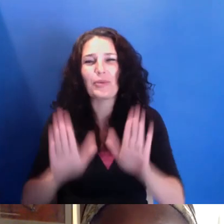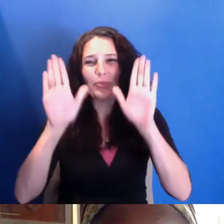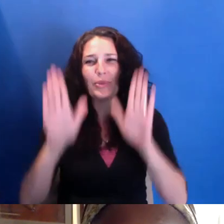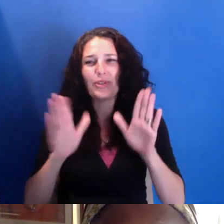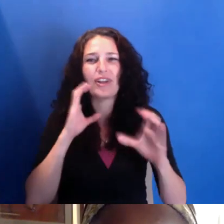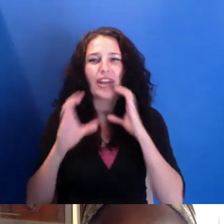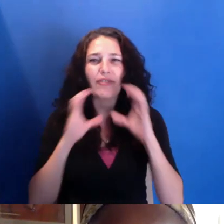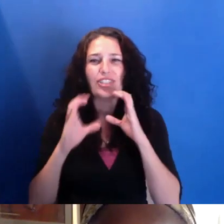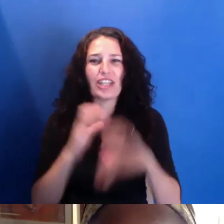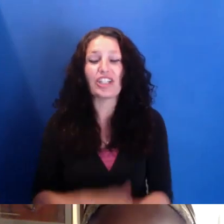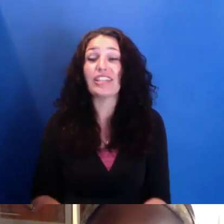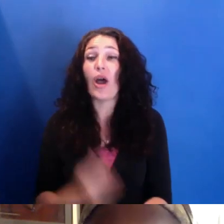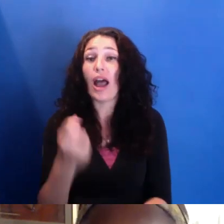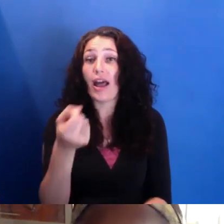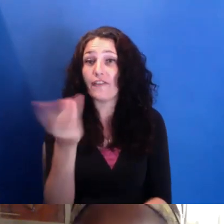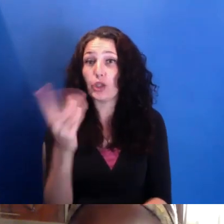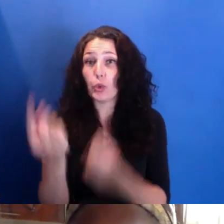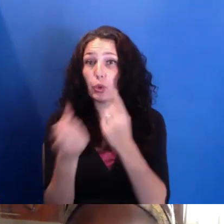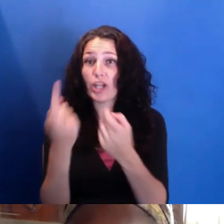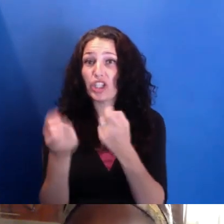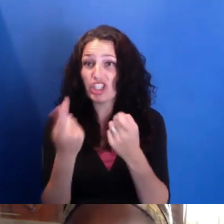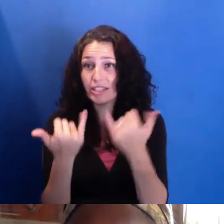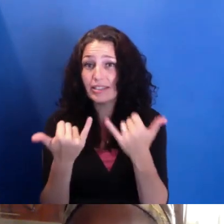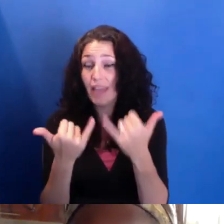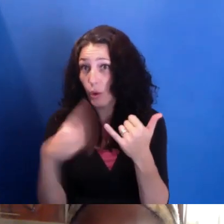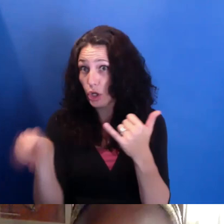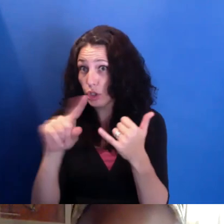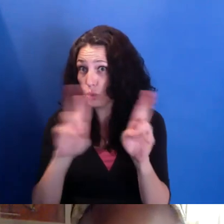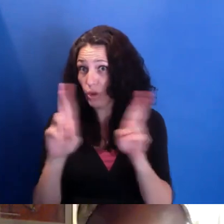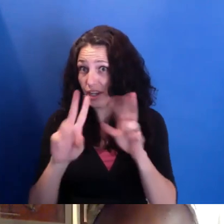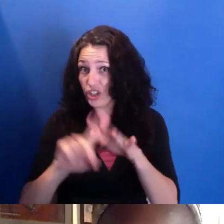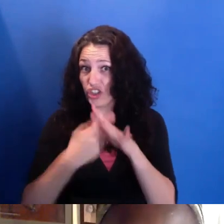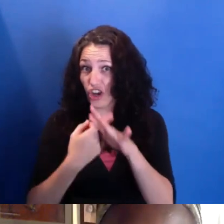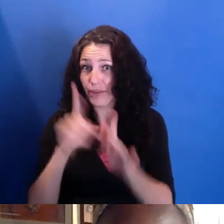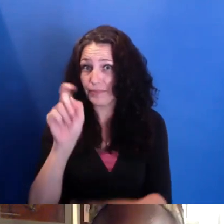We have some questions, so we're going to get into those. Are you guys ready? Yes. Sure.